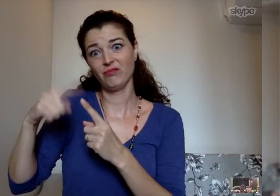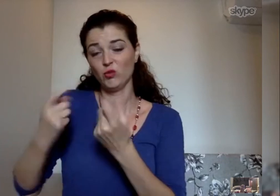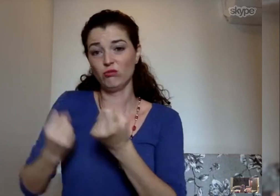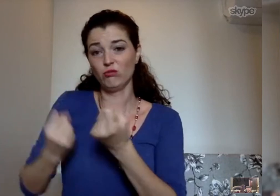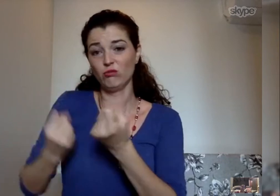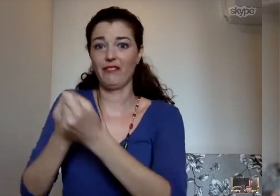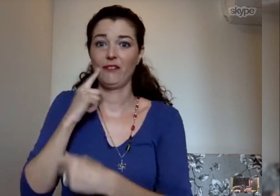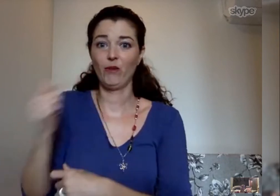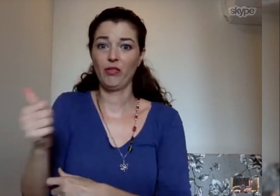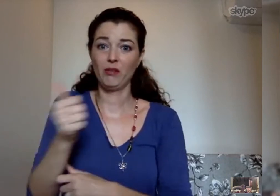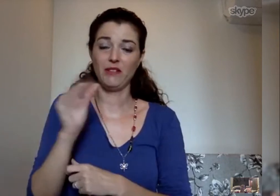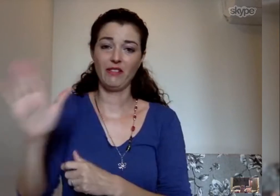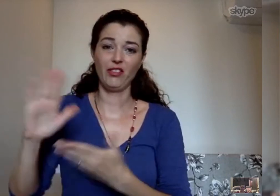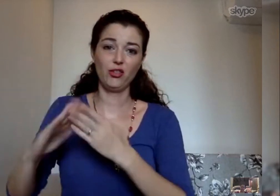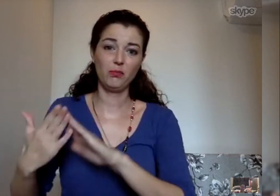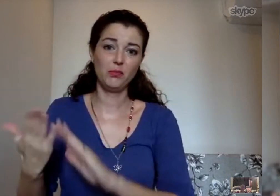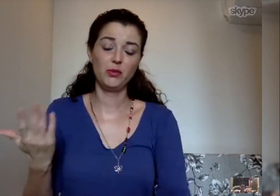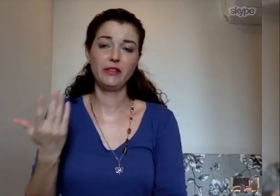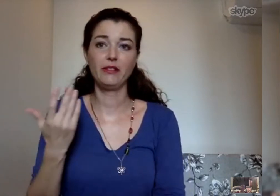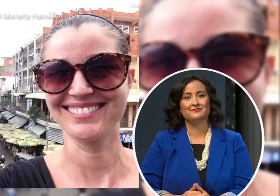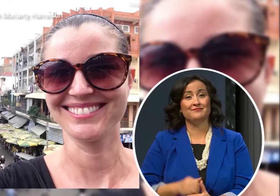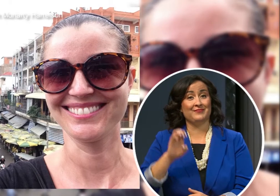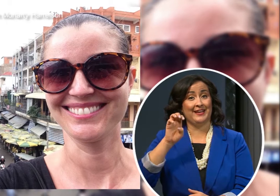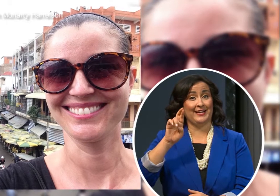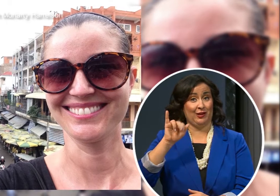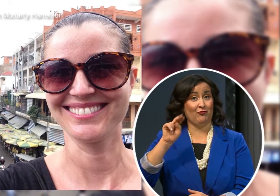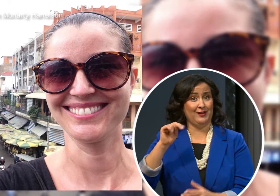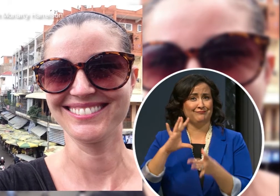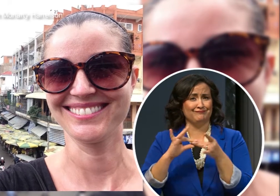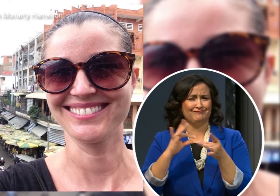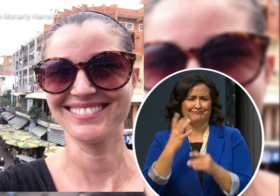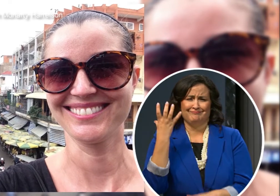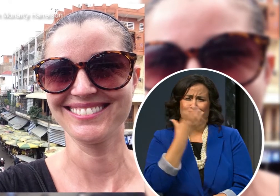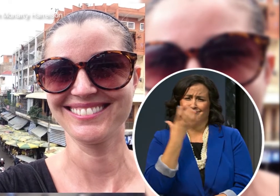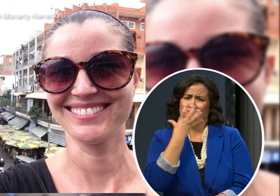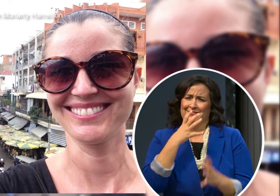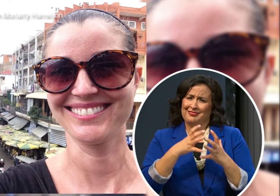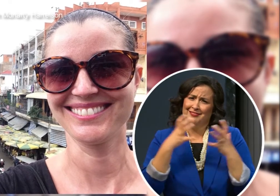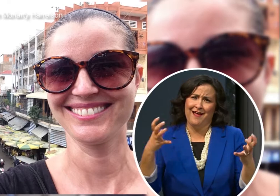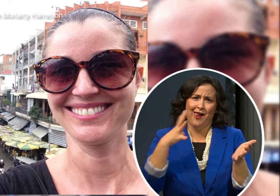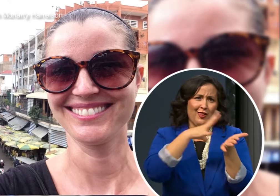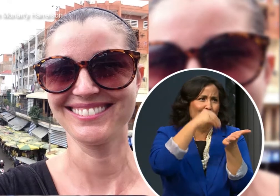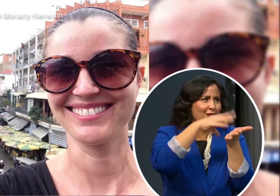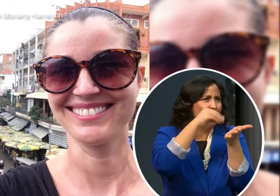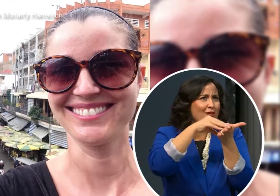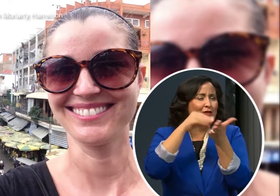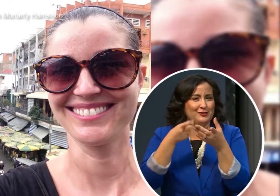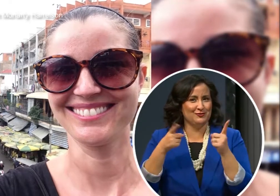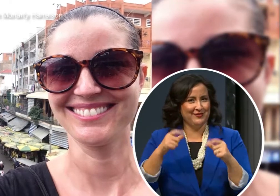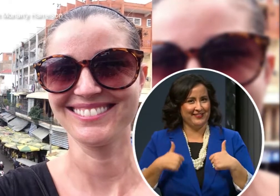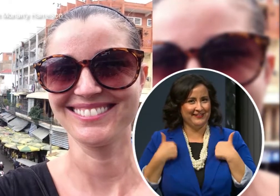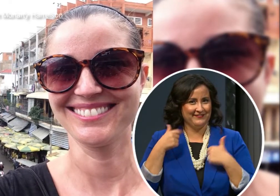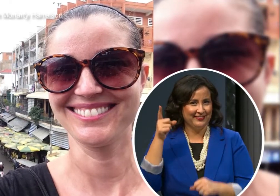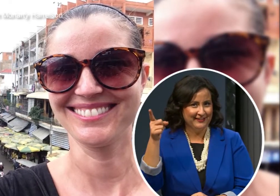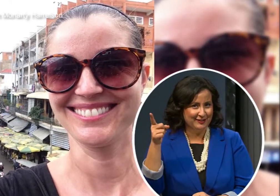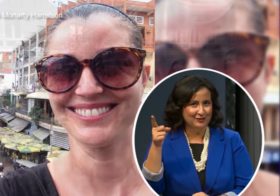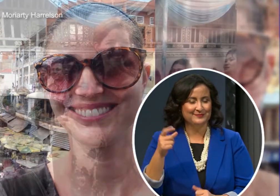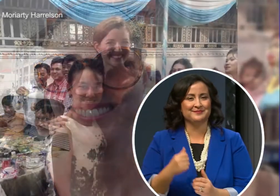so they can support their community.” Erin says it’s been quite the learning process living in Cambodia.